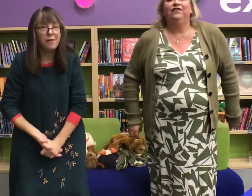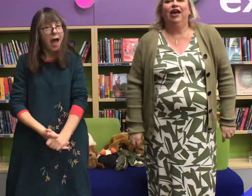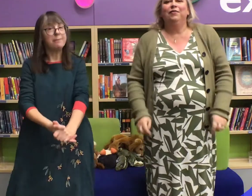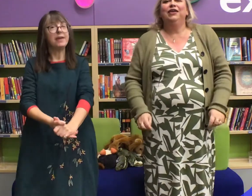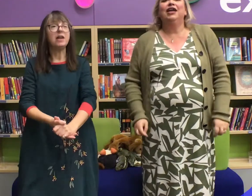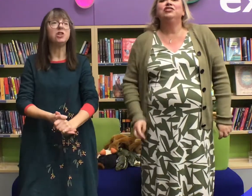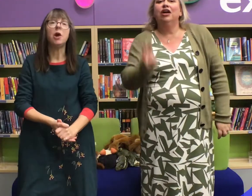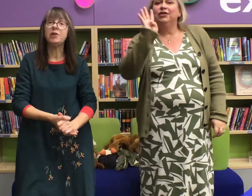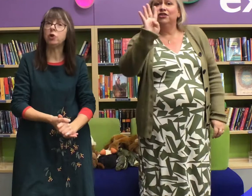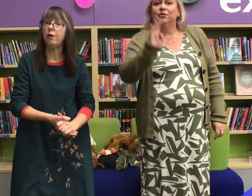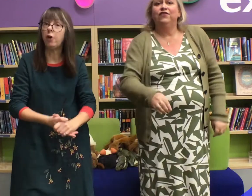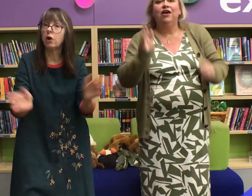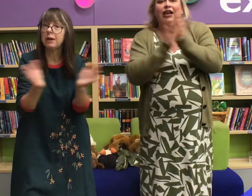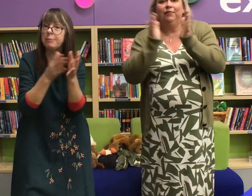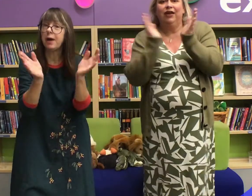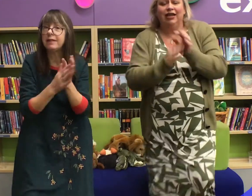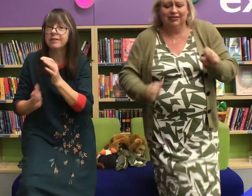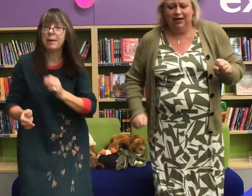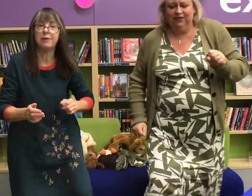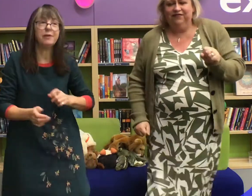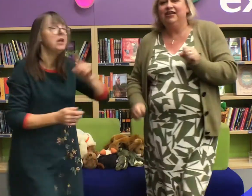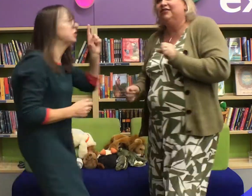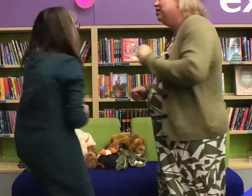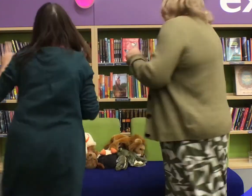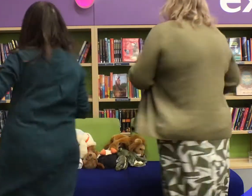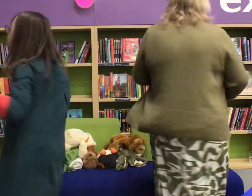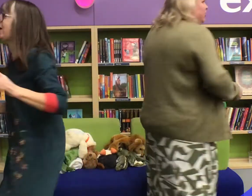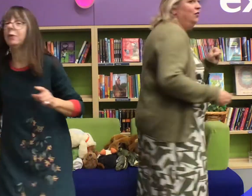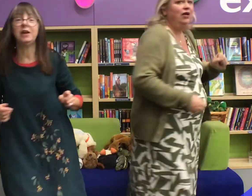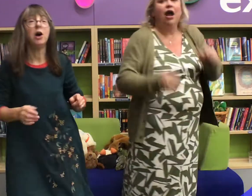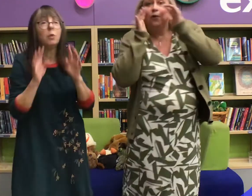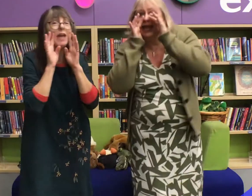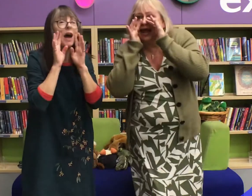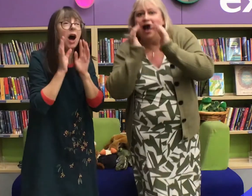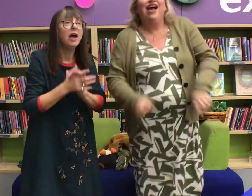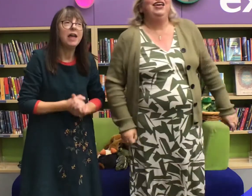If you're happy and you know it do all four clap your hands, stamp your feet, turn around, shout we are, we are!